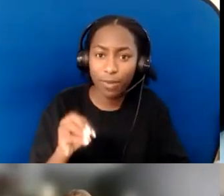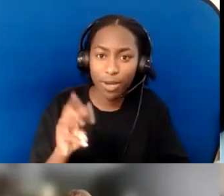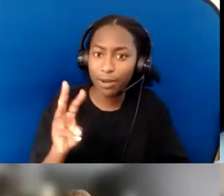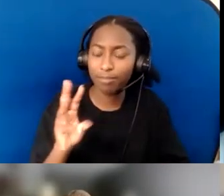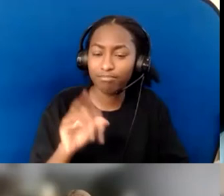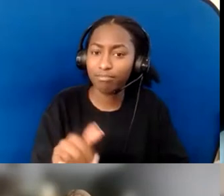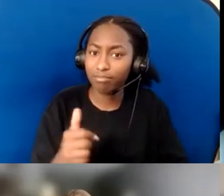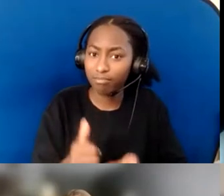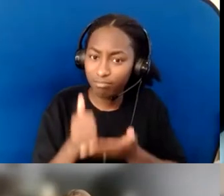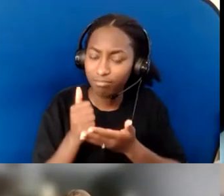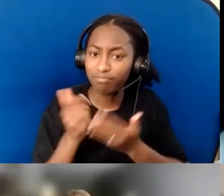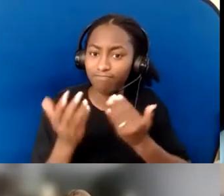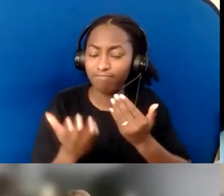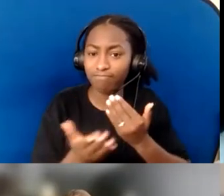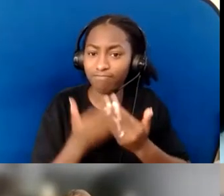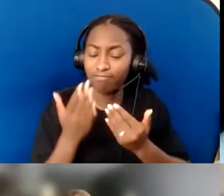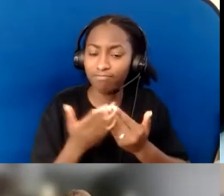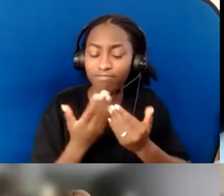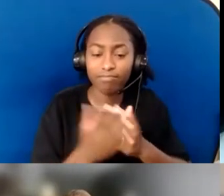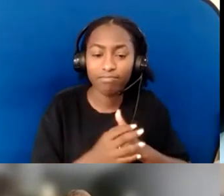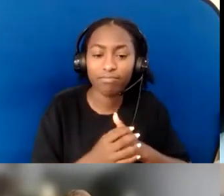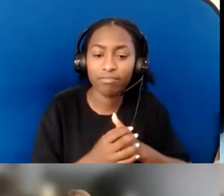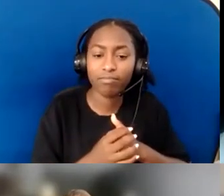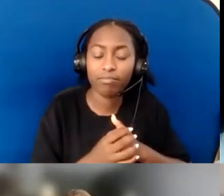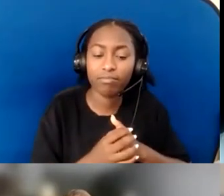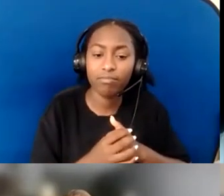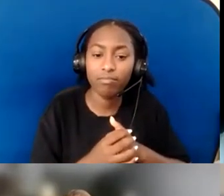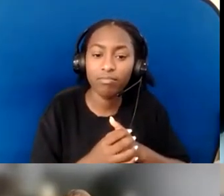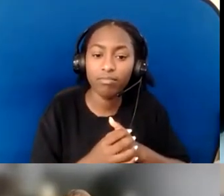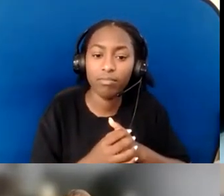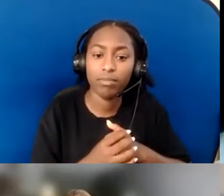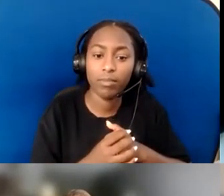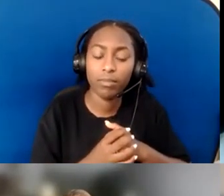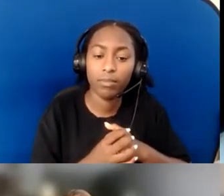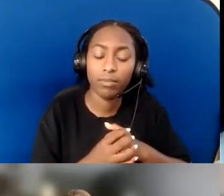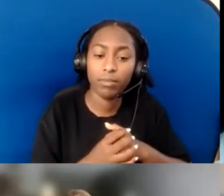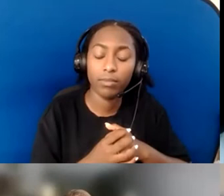For instance, we have cutouts in the sanctuary where wheelchairs can go;